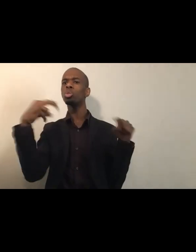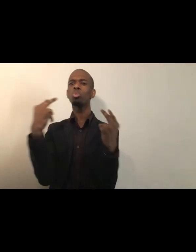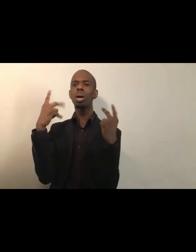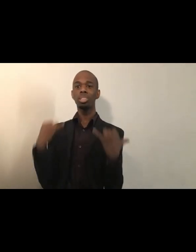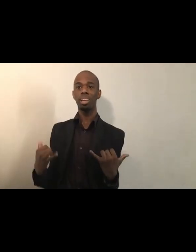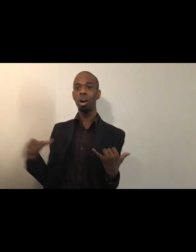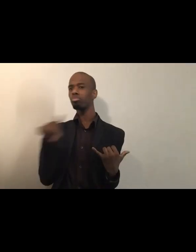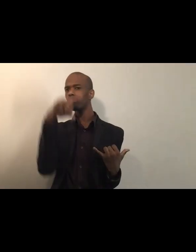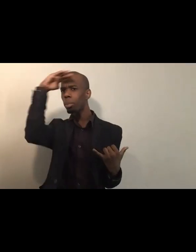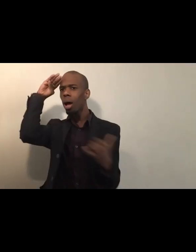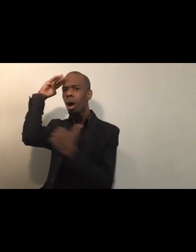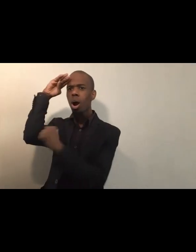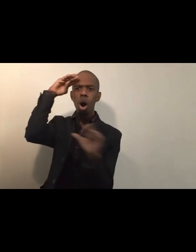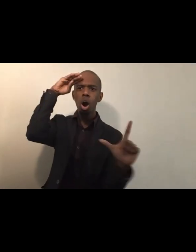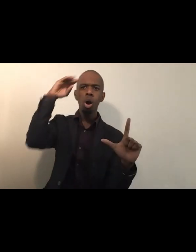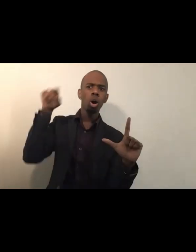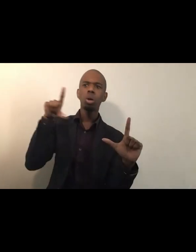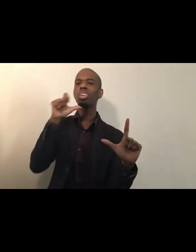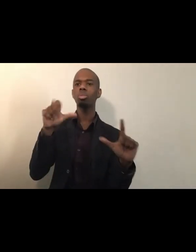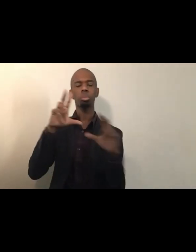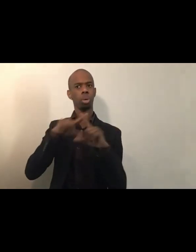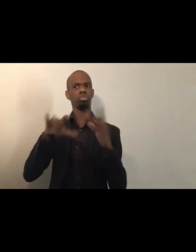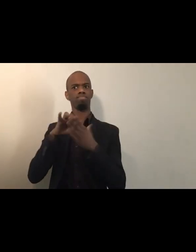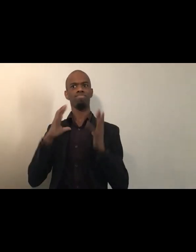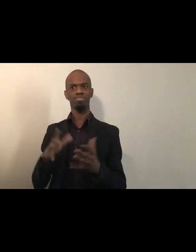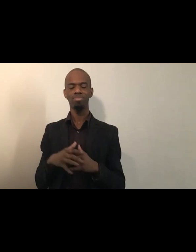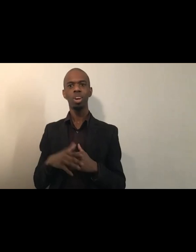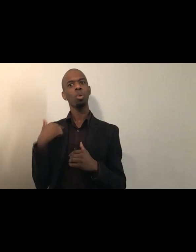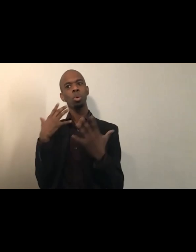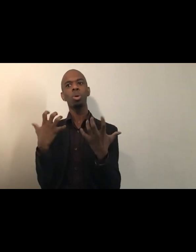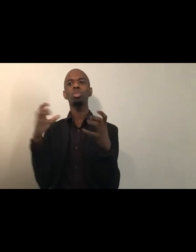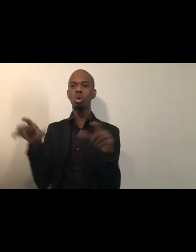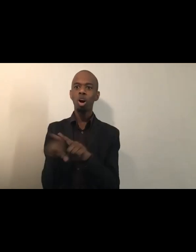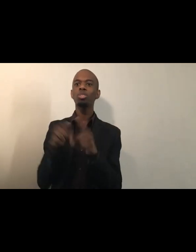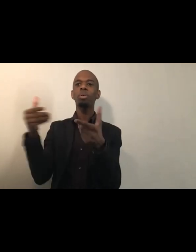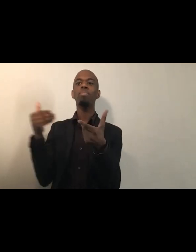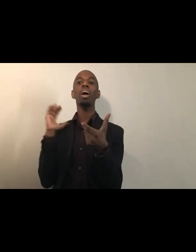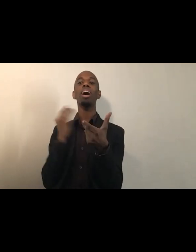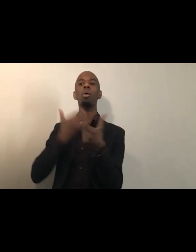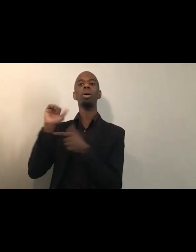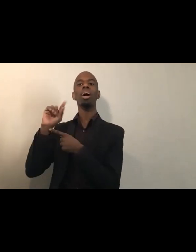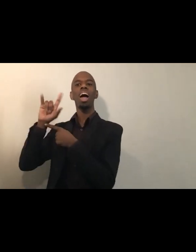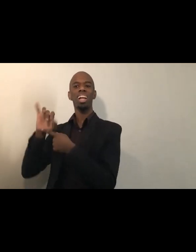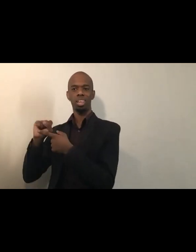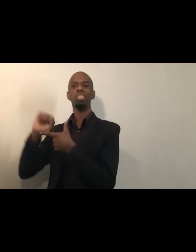of non-Black allies. And so we're inviting you into the work, of Black Freedom Struggle,